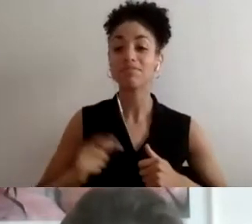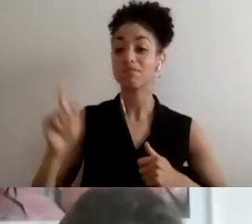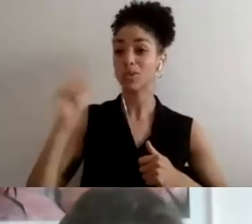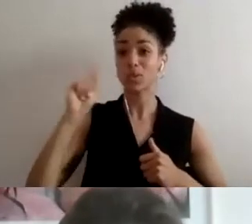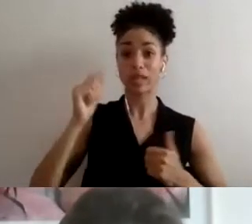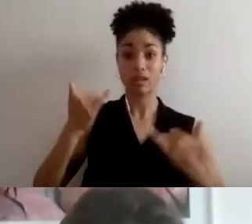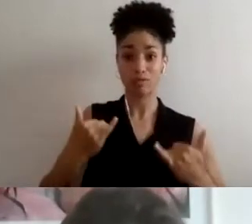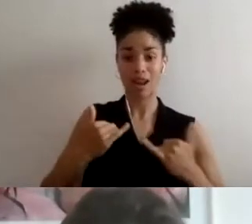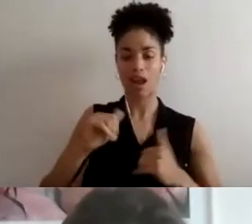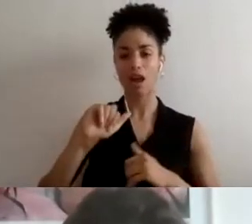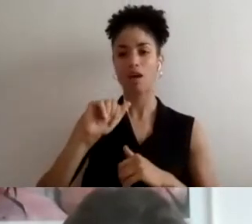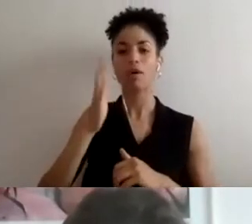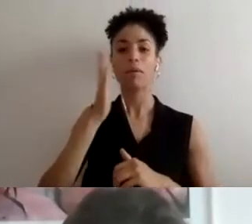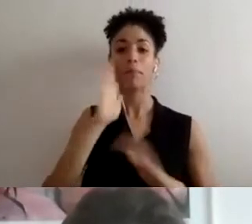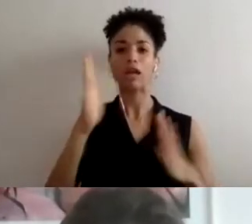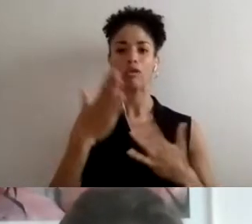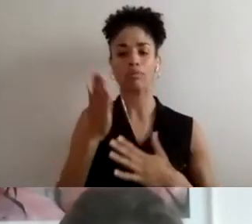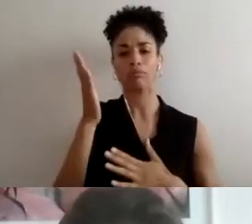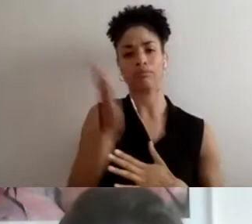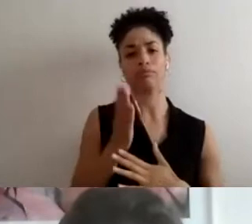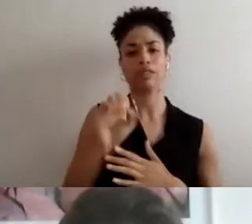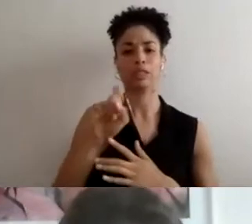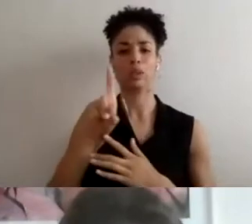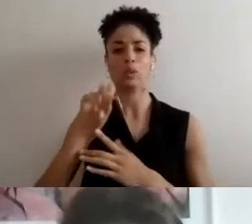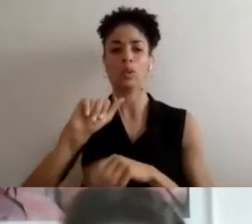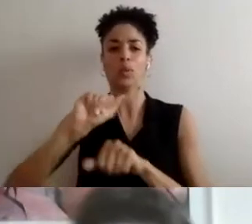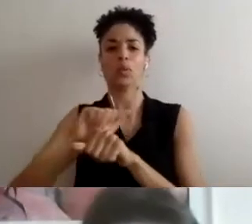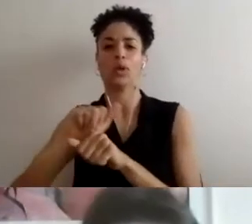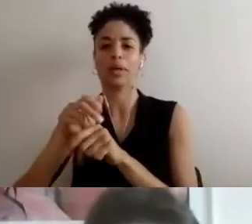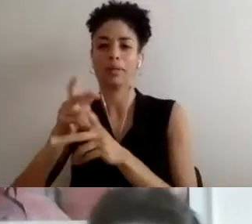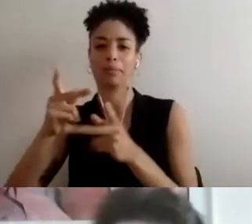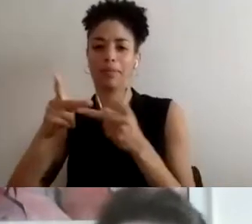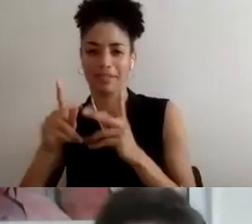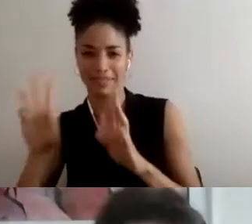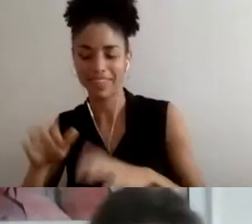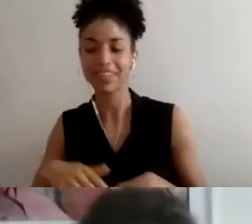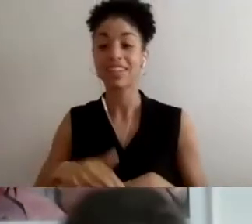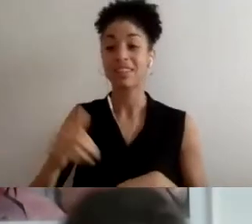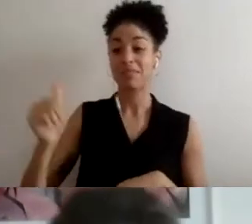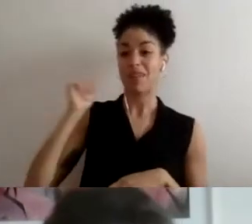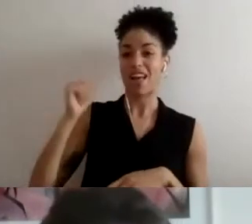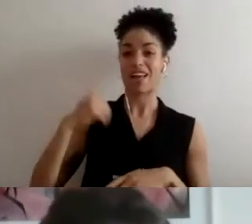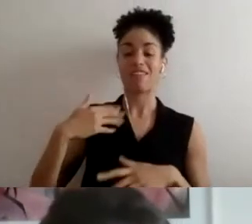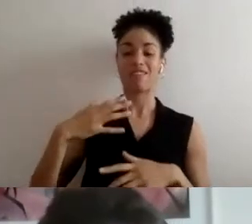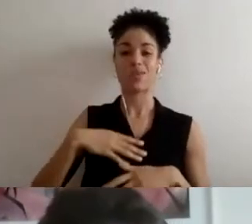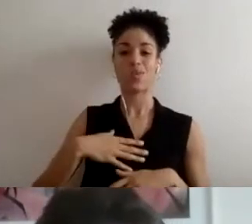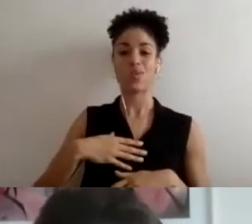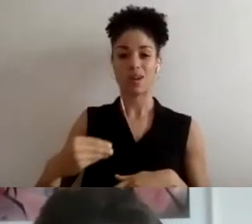studio right now, so in back of me there's a big white wall, and over my